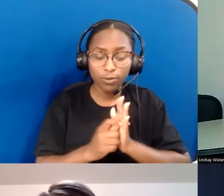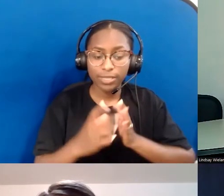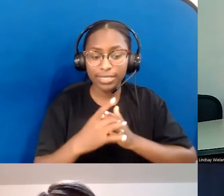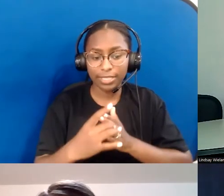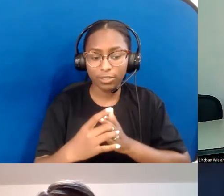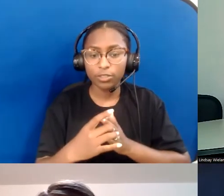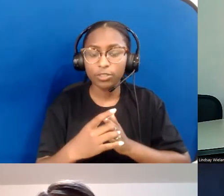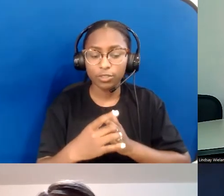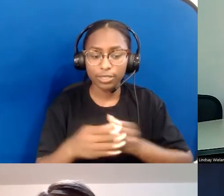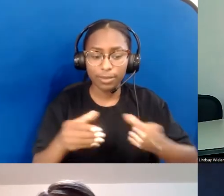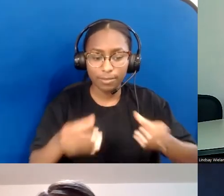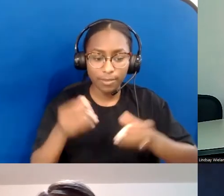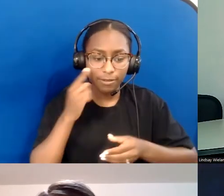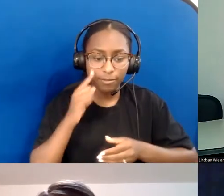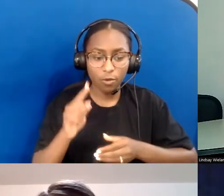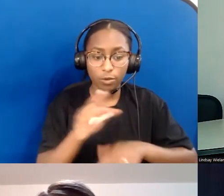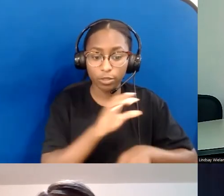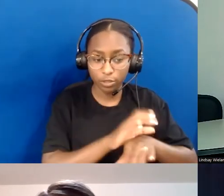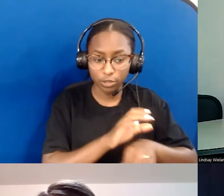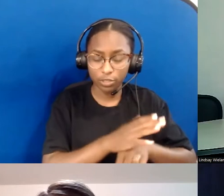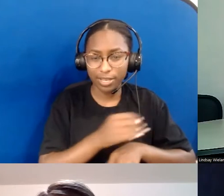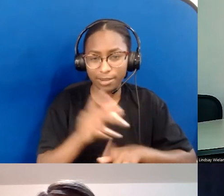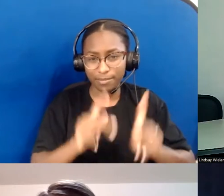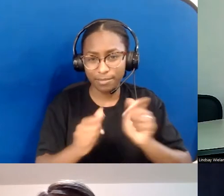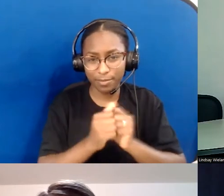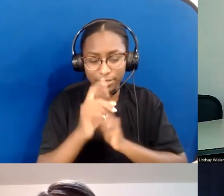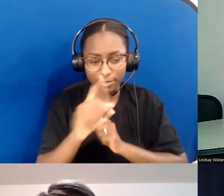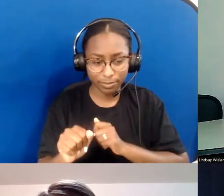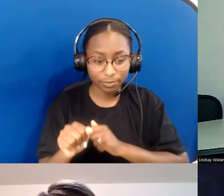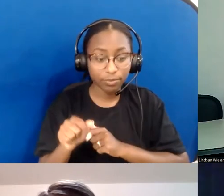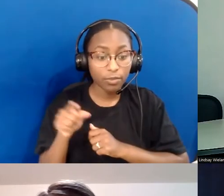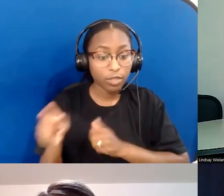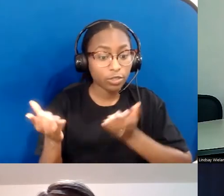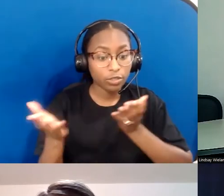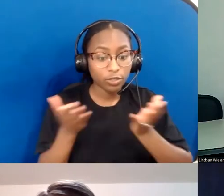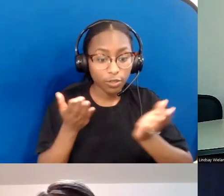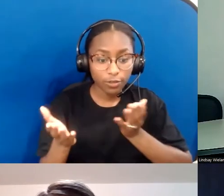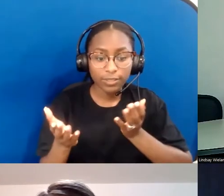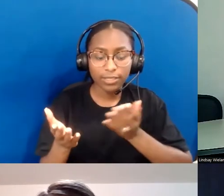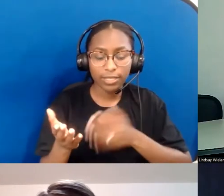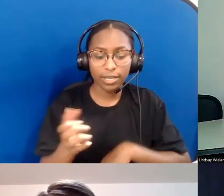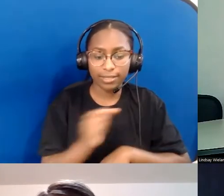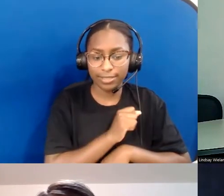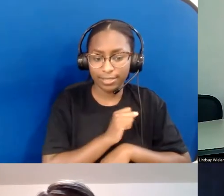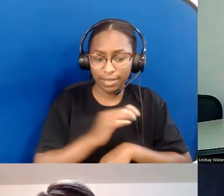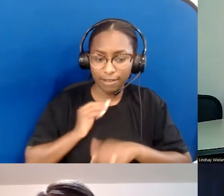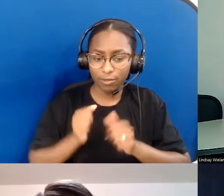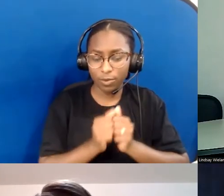and People with Disabilities. Lynn serves as an adjunct faculty in the online accessibility studies program